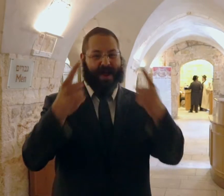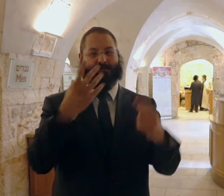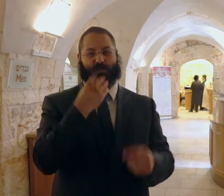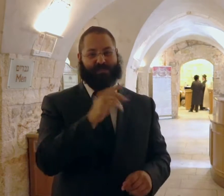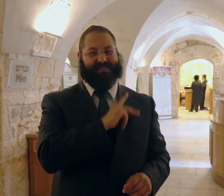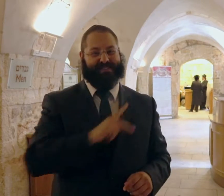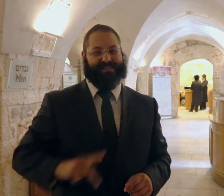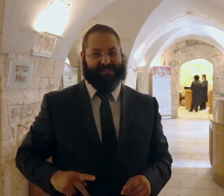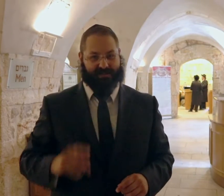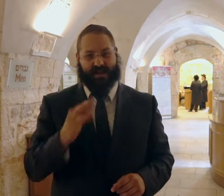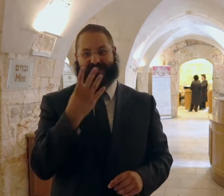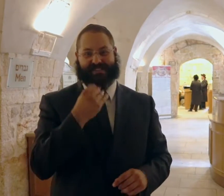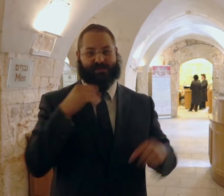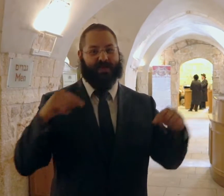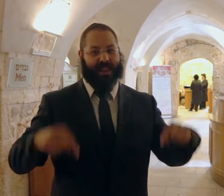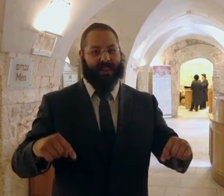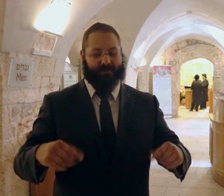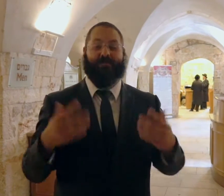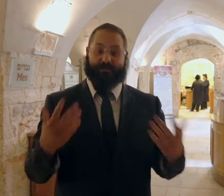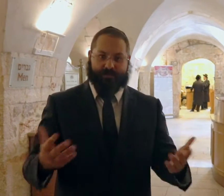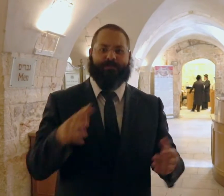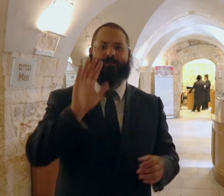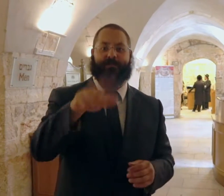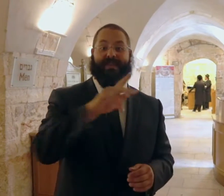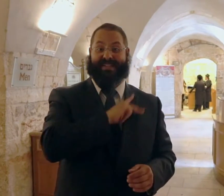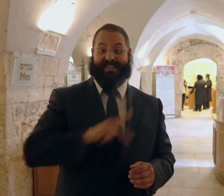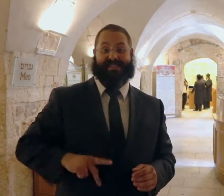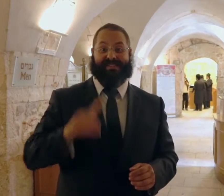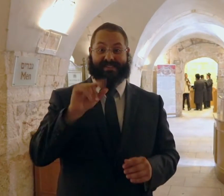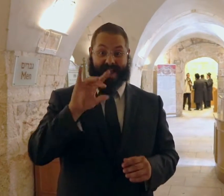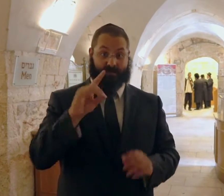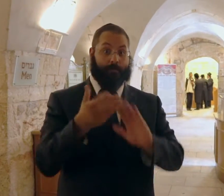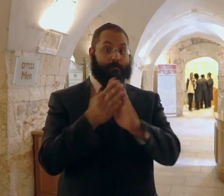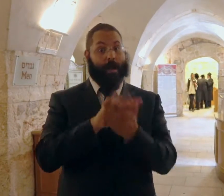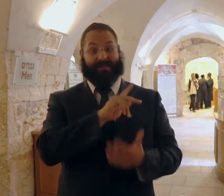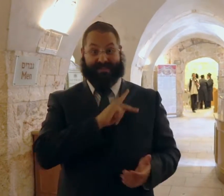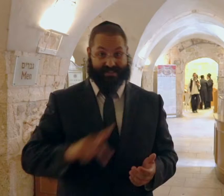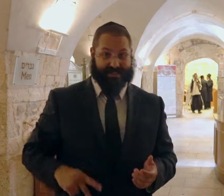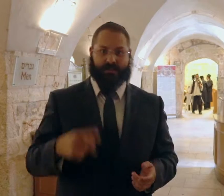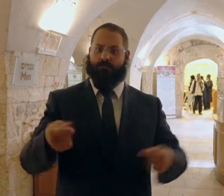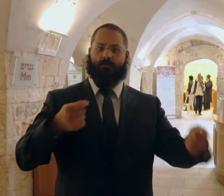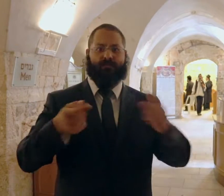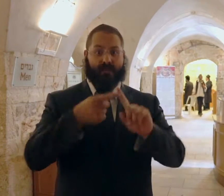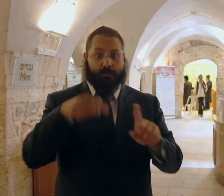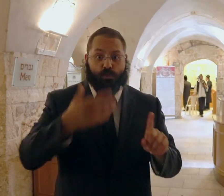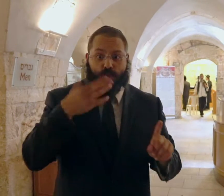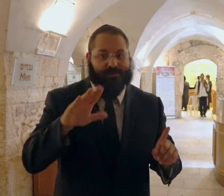Jewish kings of Israel. When David became king, did he rule from Jerusalem?